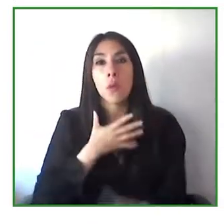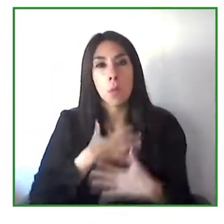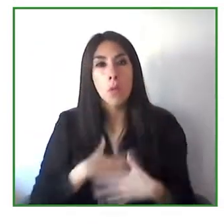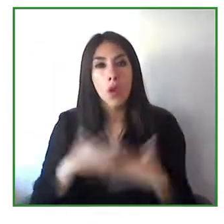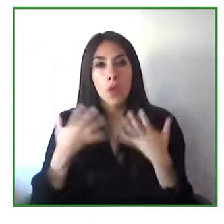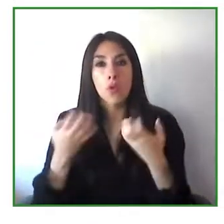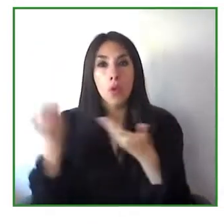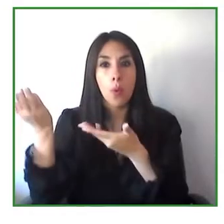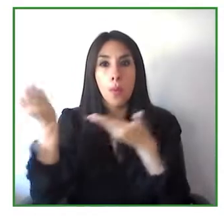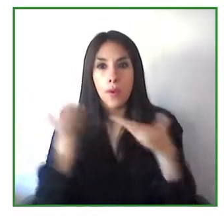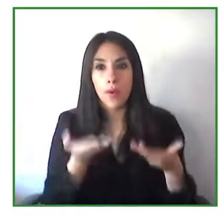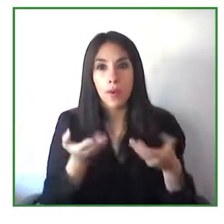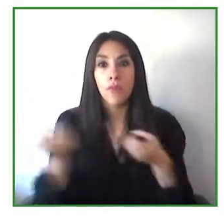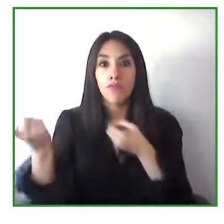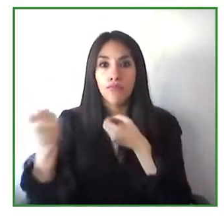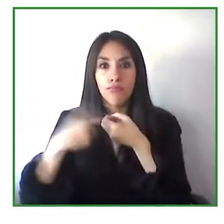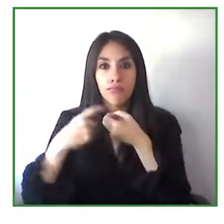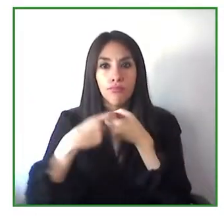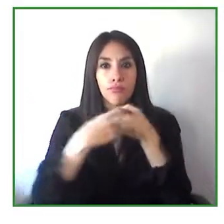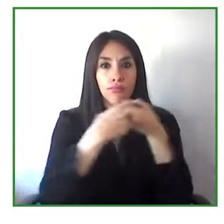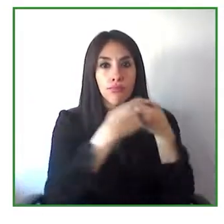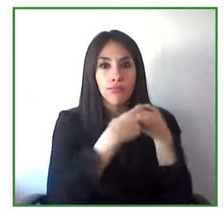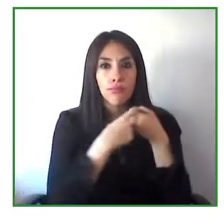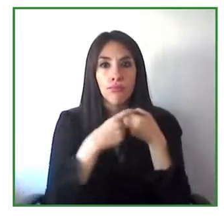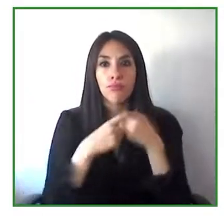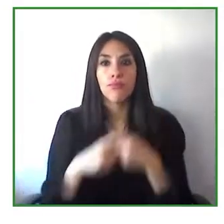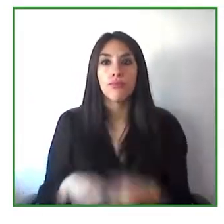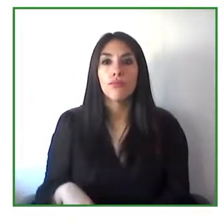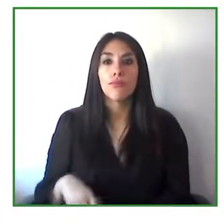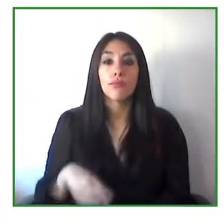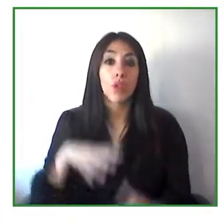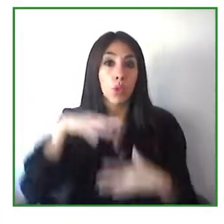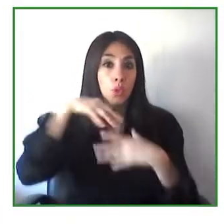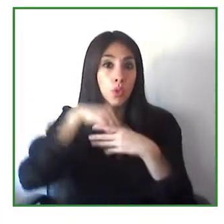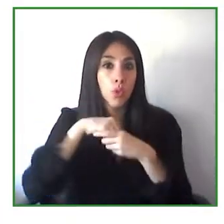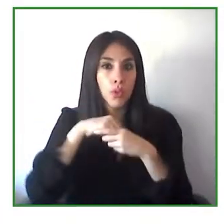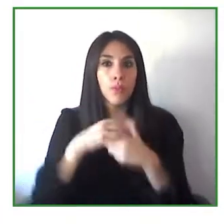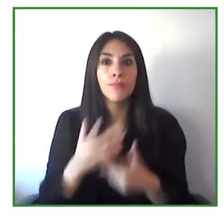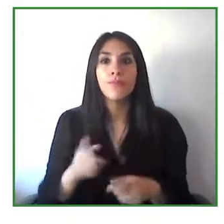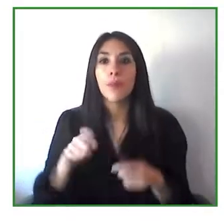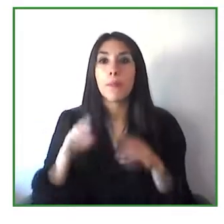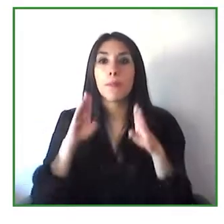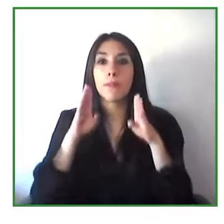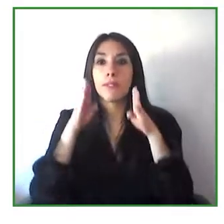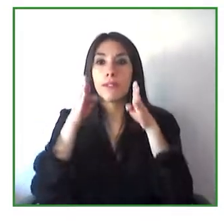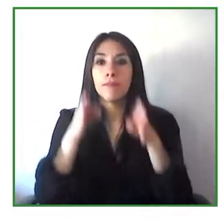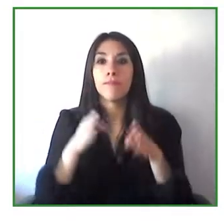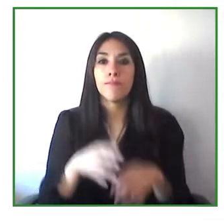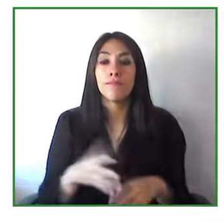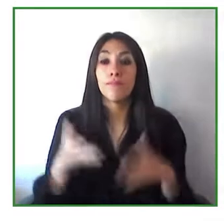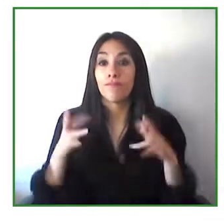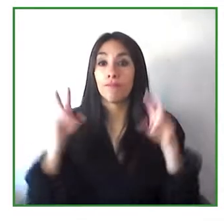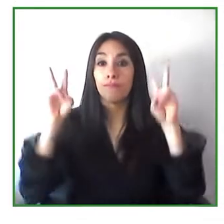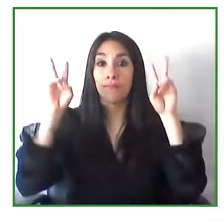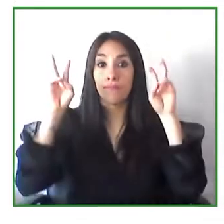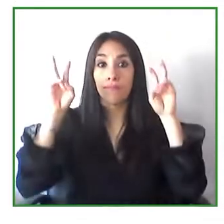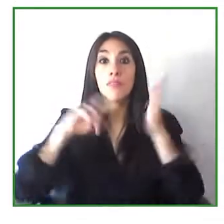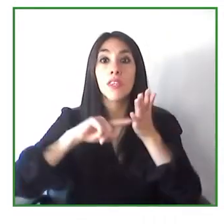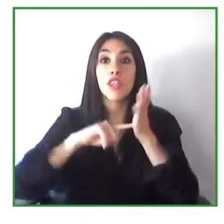with the participation of two great Speakers: Laura Allen, Head of strategy accessibility